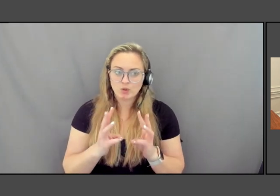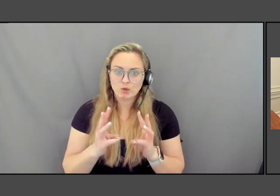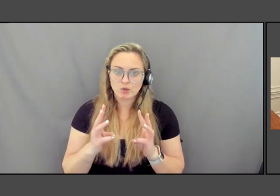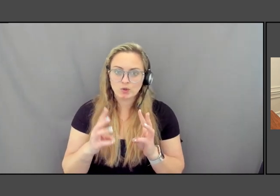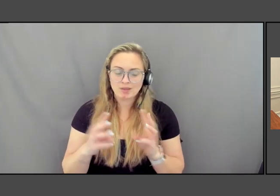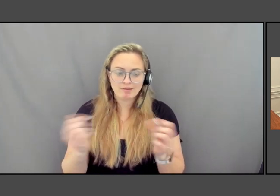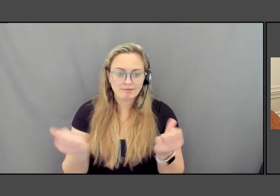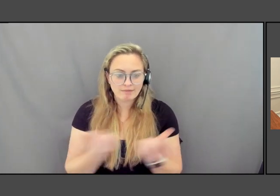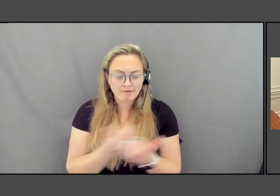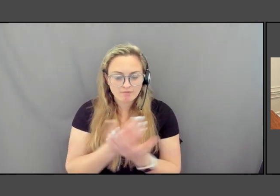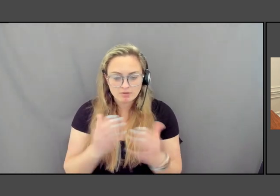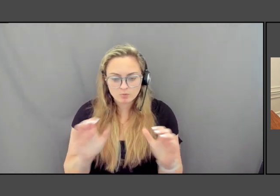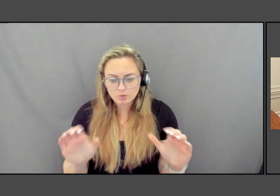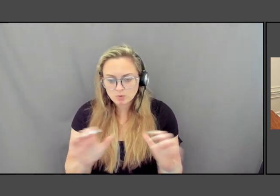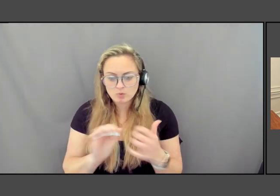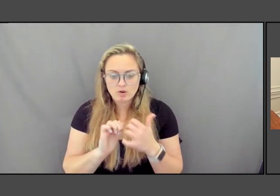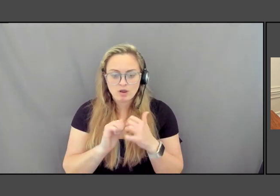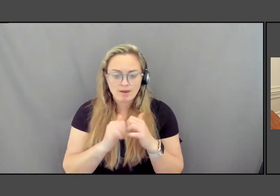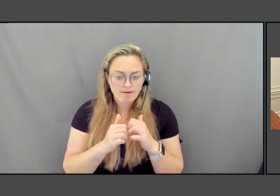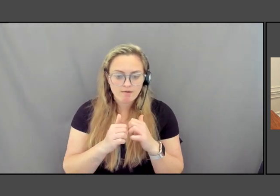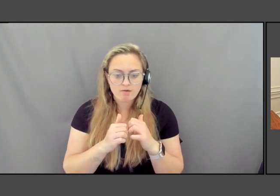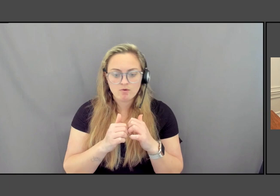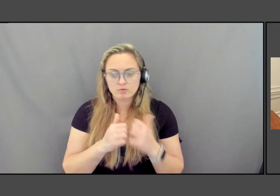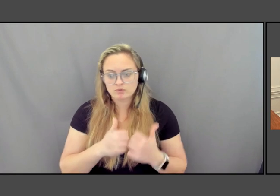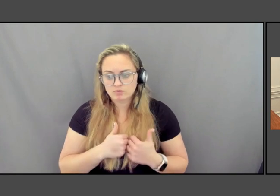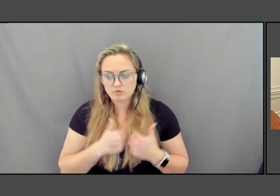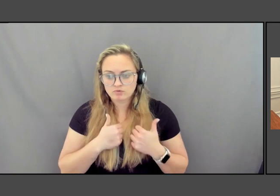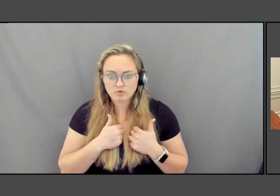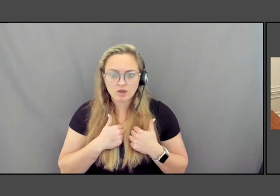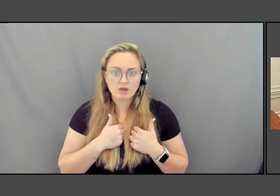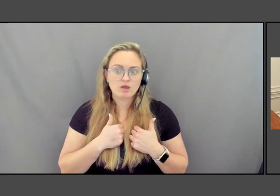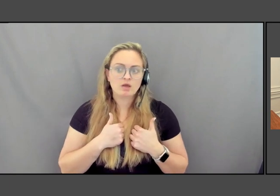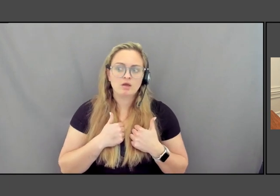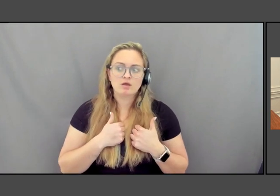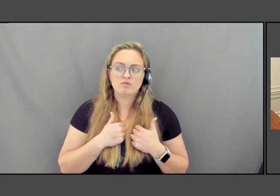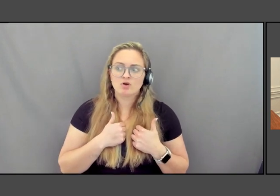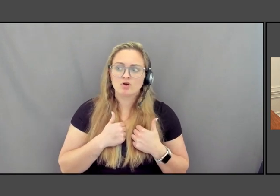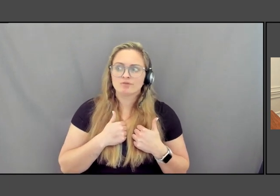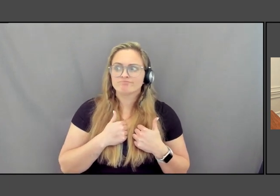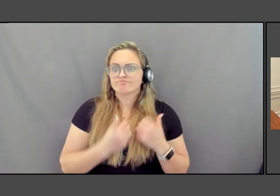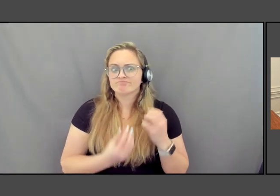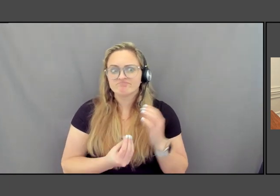how we how we survive our agriculture is going to become very destabilized.